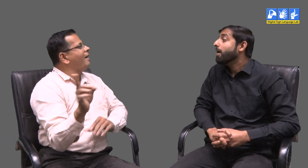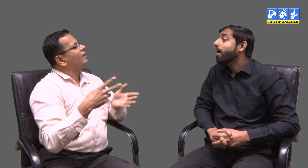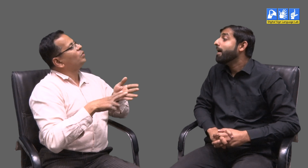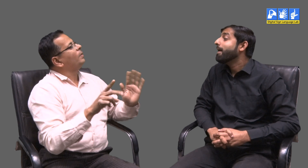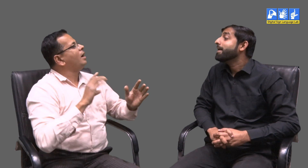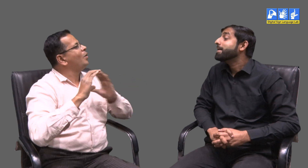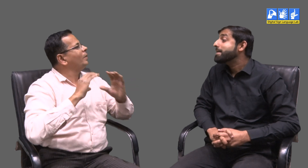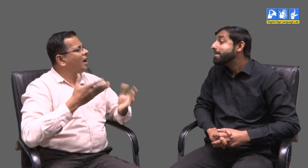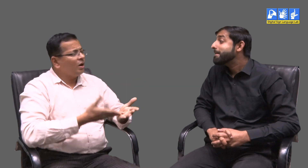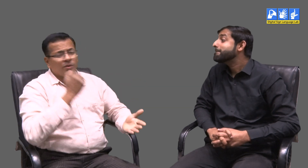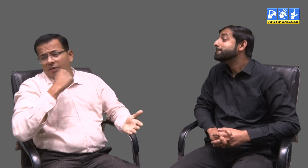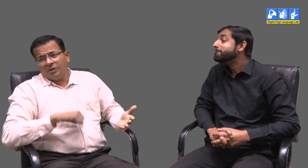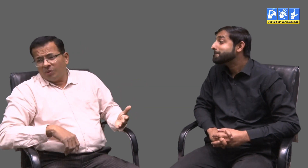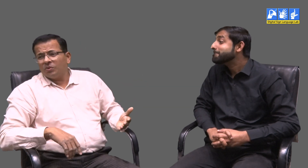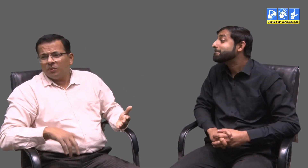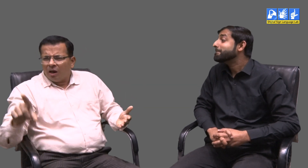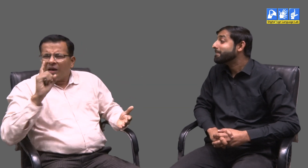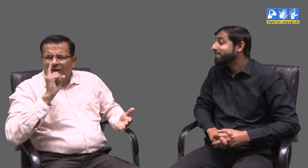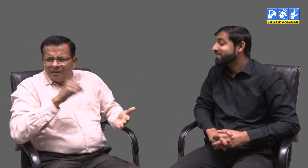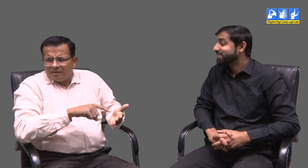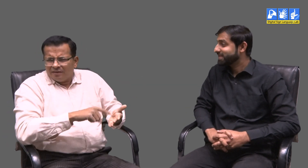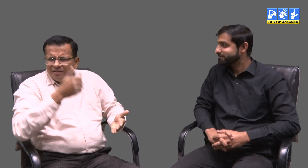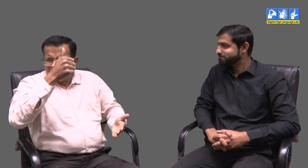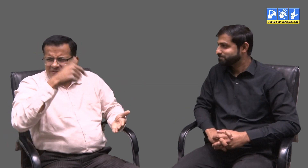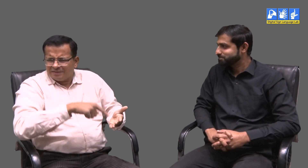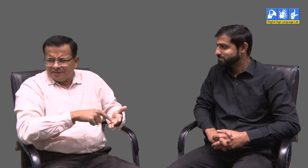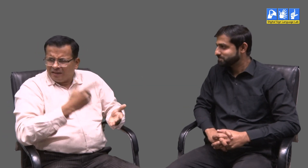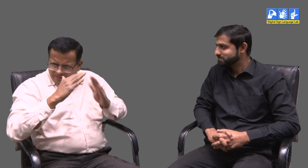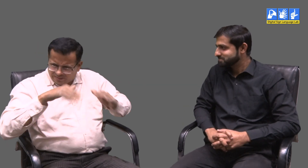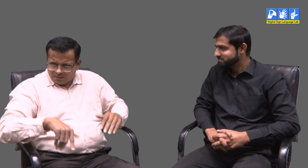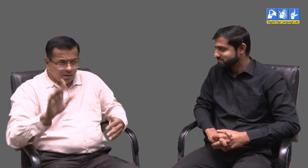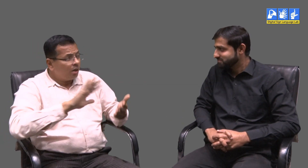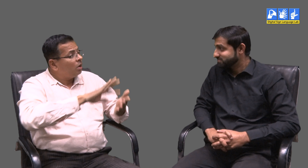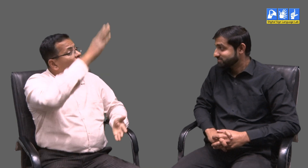He did not have to teach me. It was a general conversation. In a conversation I would ask him, this minister stays here.